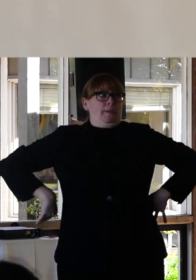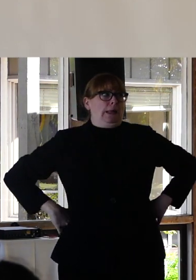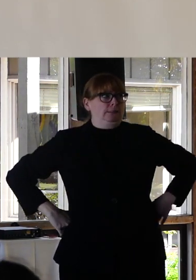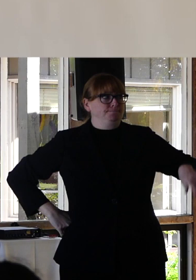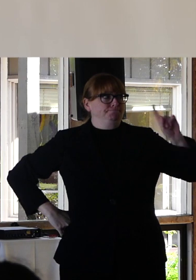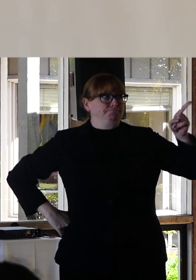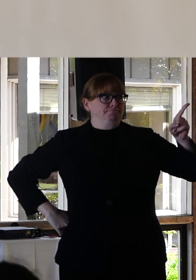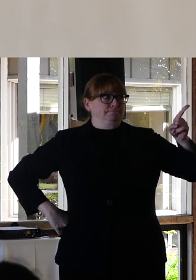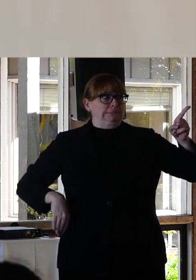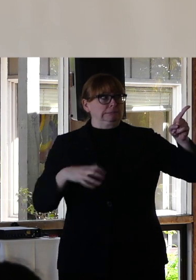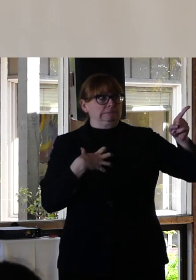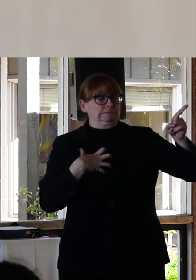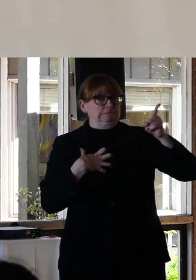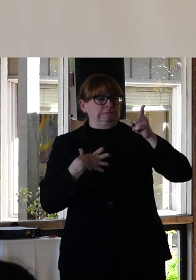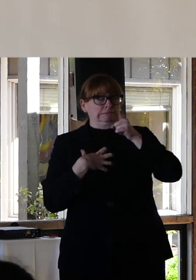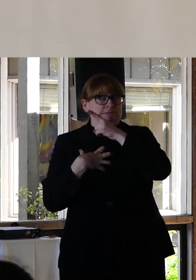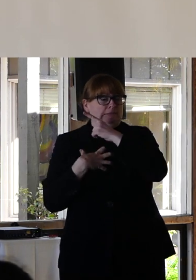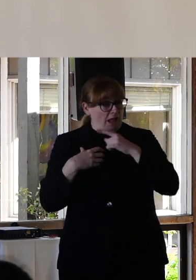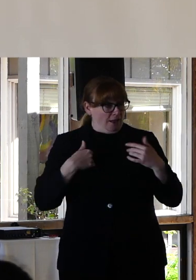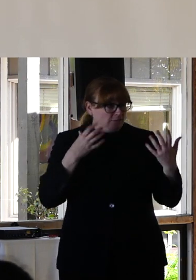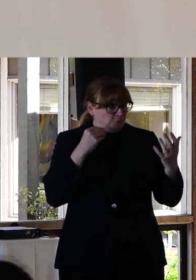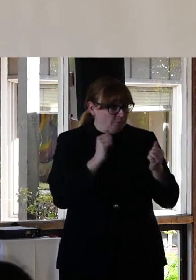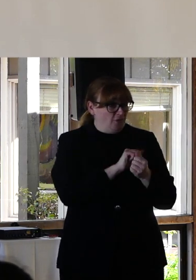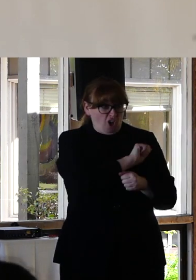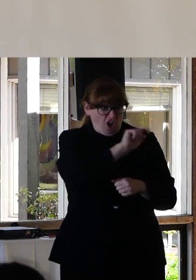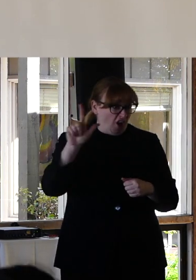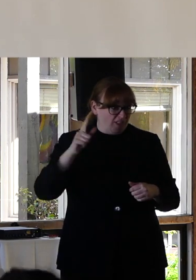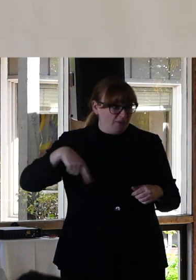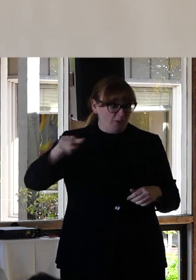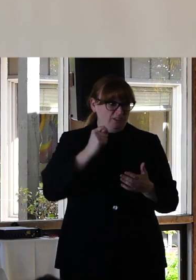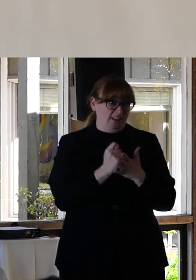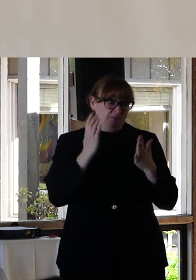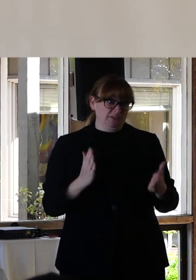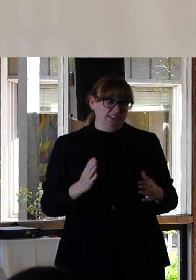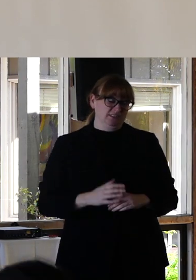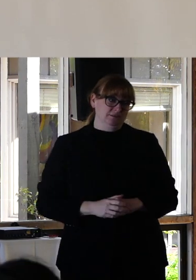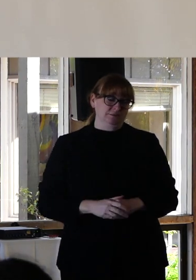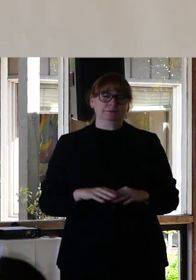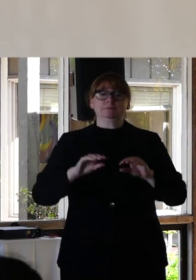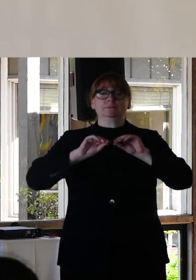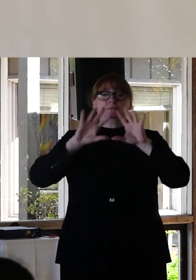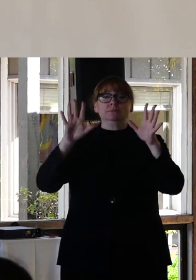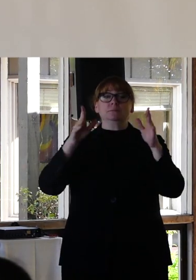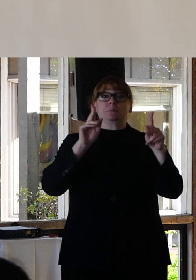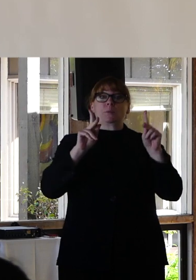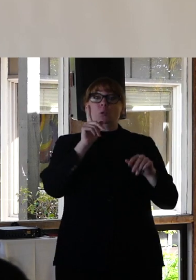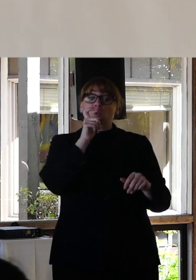dealt with. To be clear as people seeking treatment we don't expect to